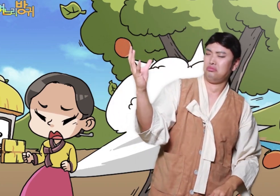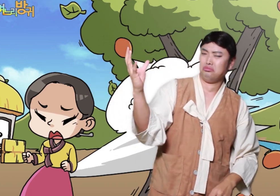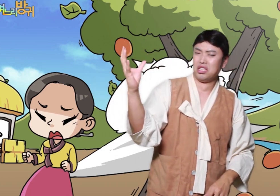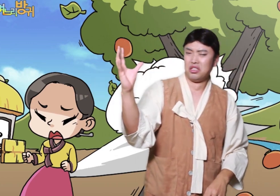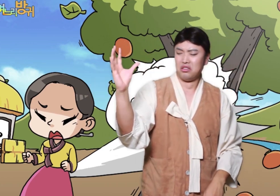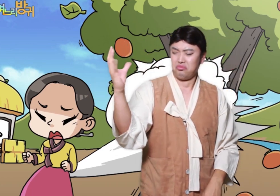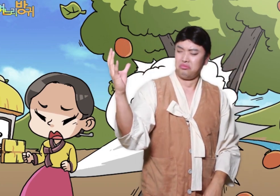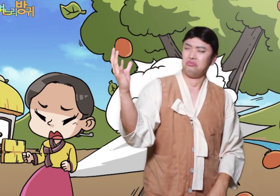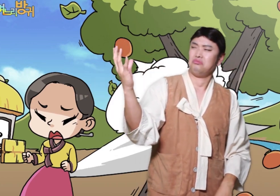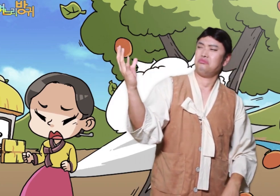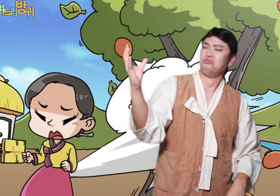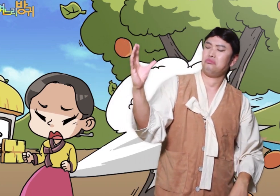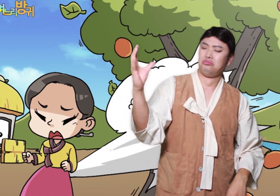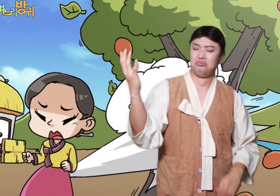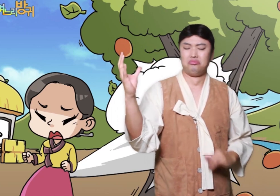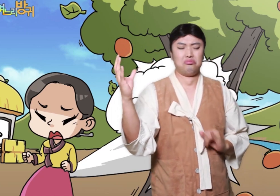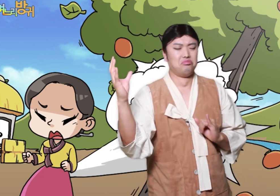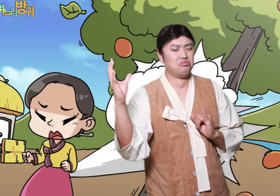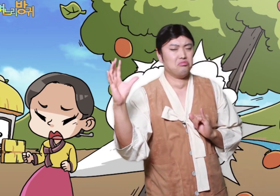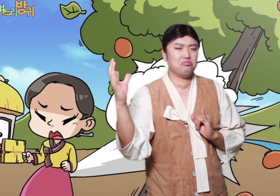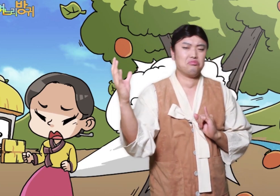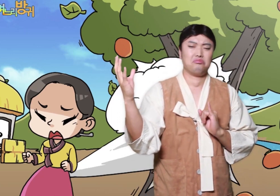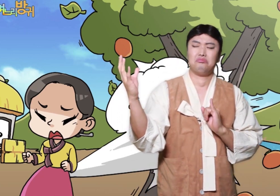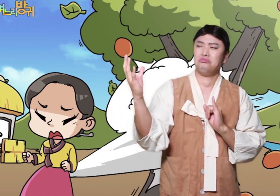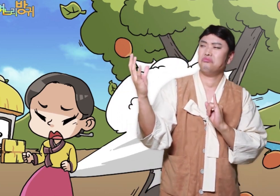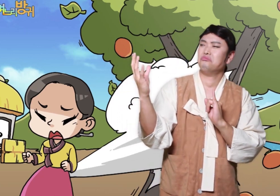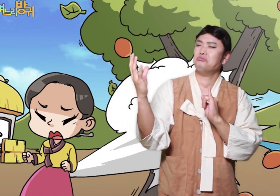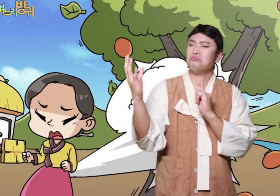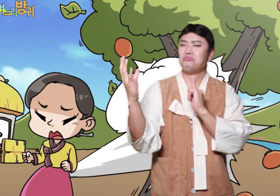I'm down.